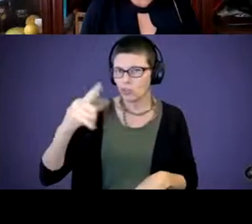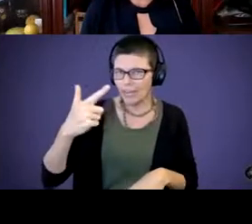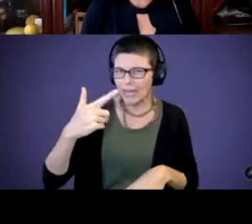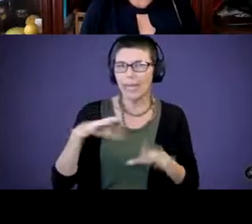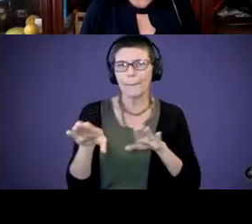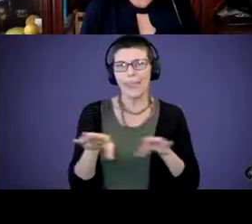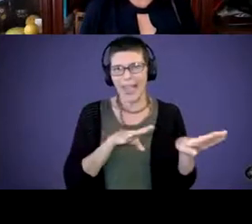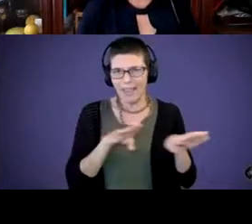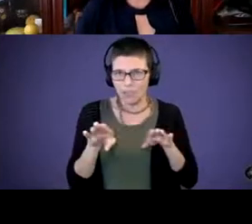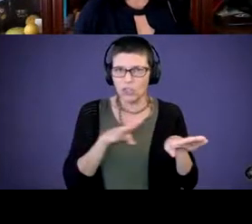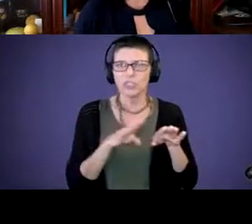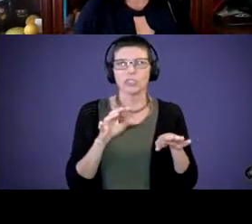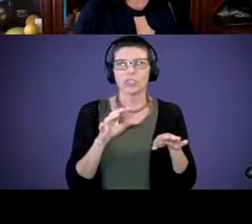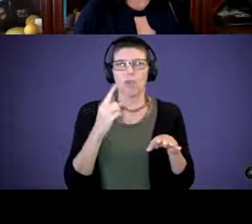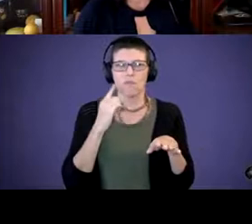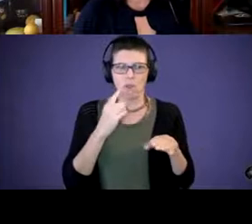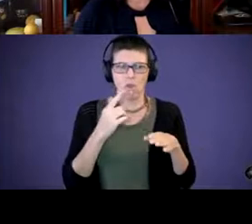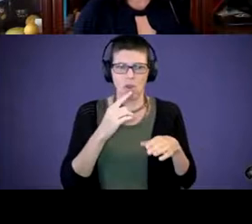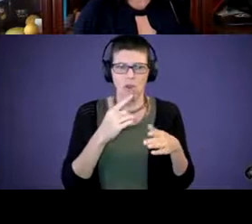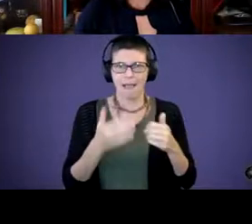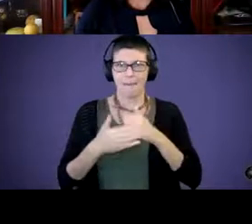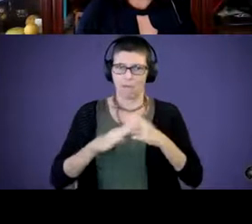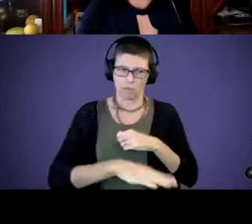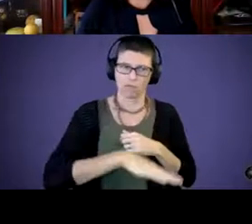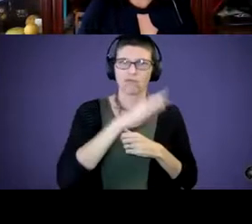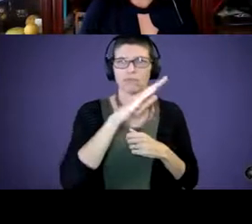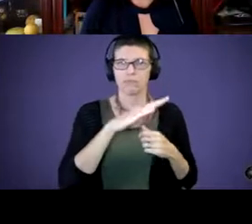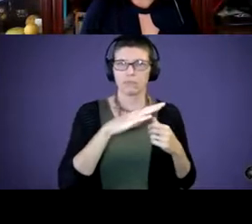raising our babies. Predictable routines.